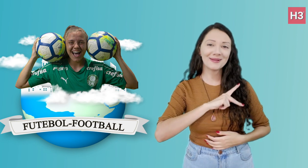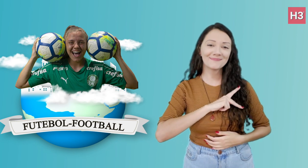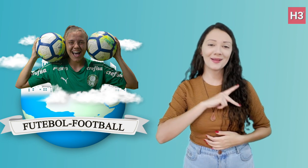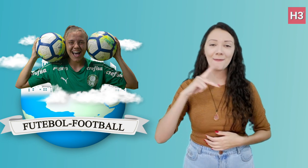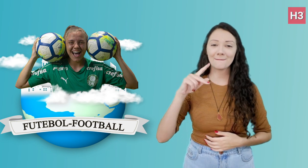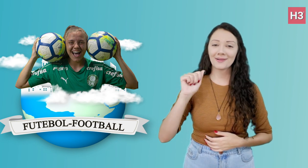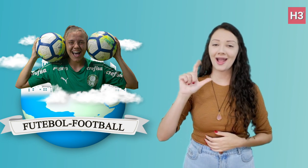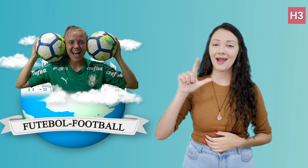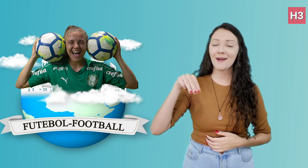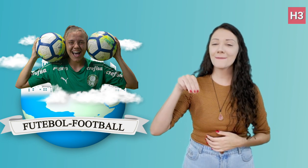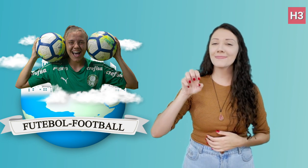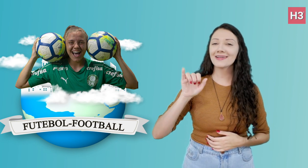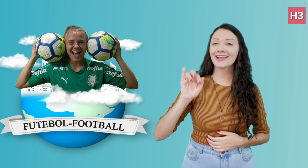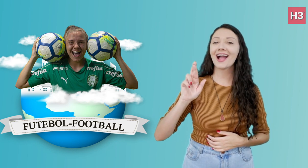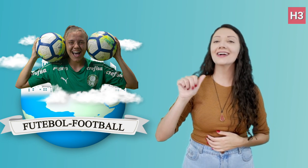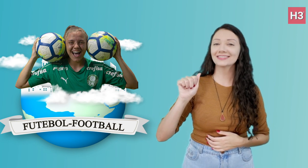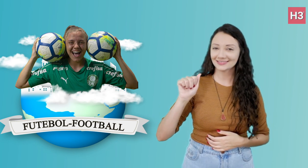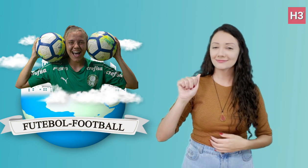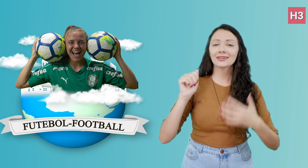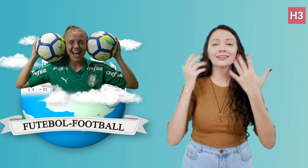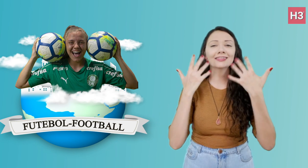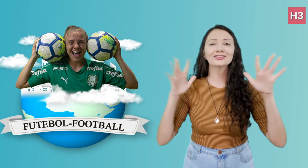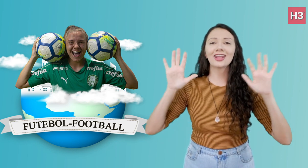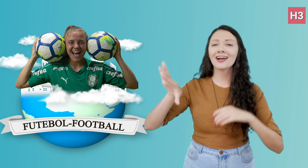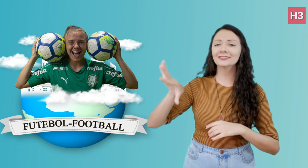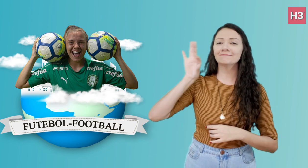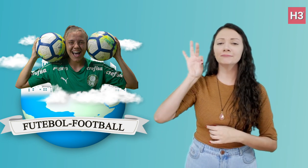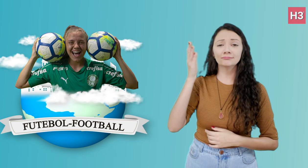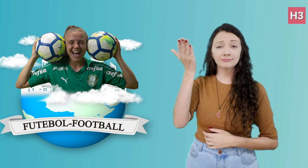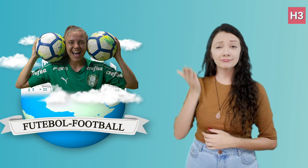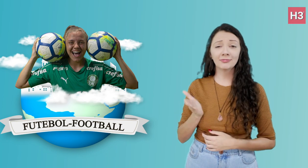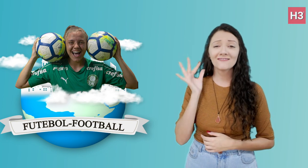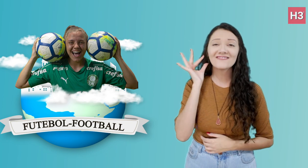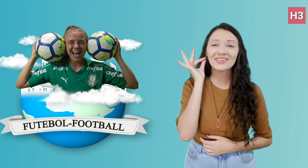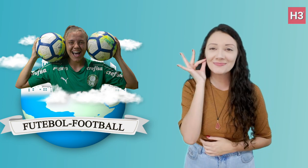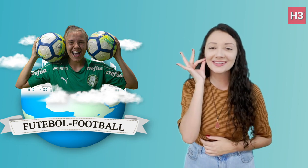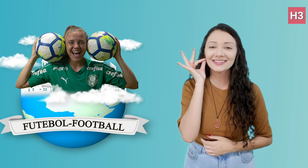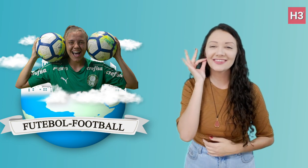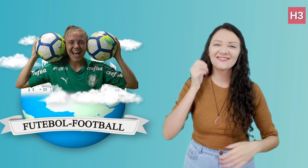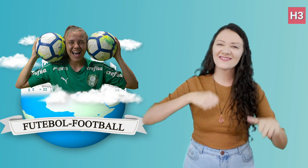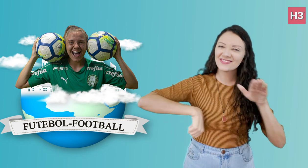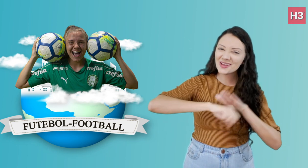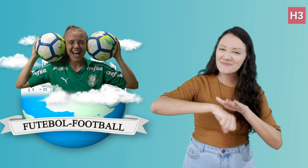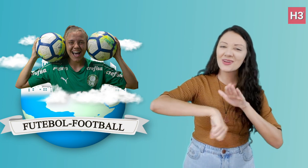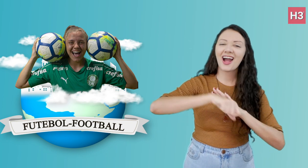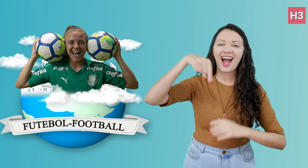football association club in Sao Paulo!